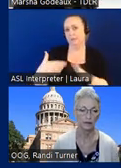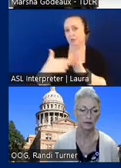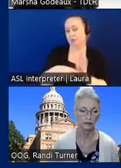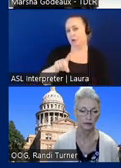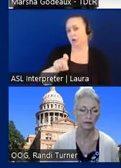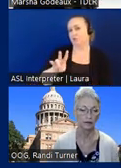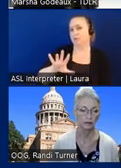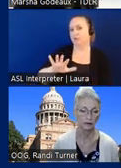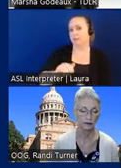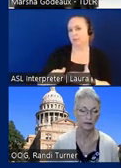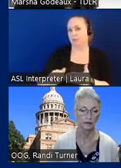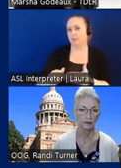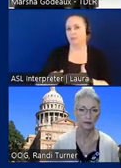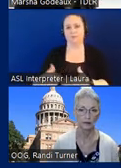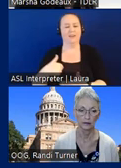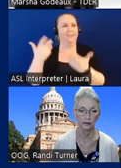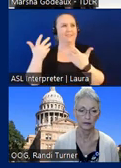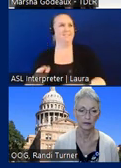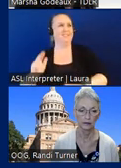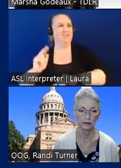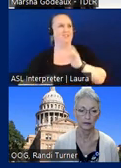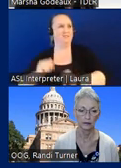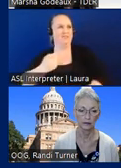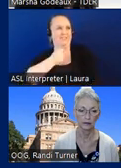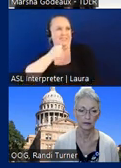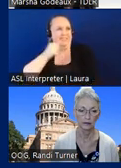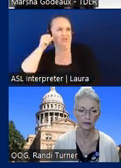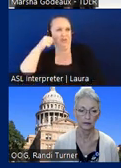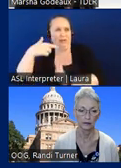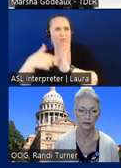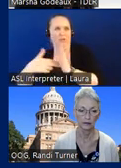and then if i finished my project yesterday and just registered it today i'm gonna have to pay 300